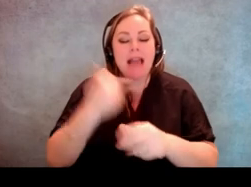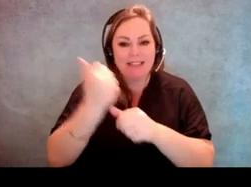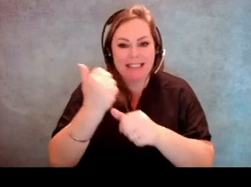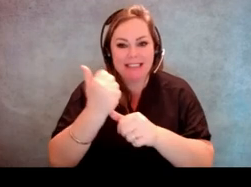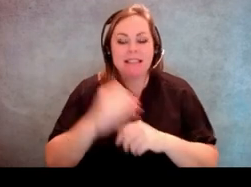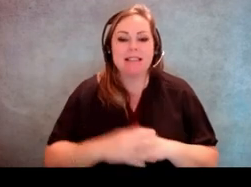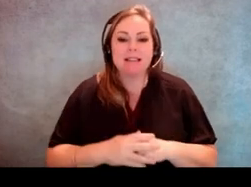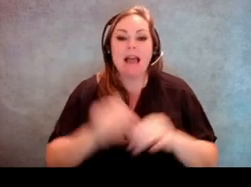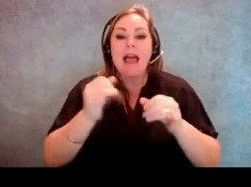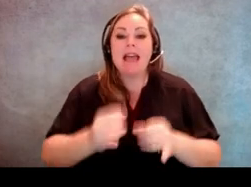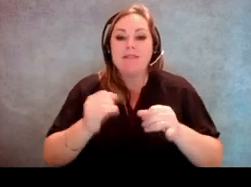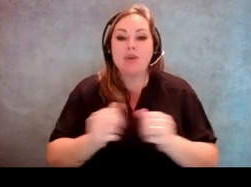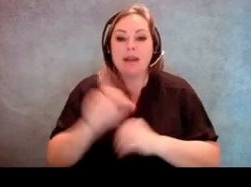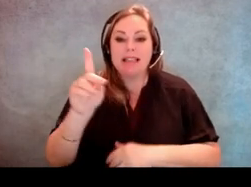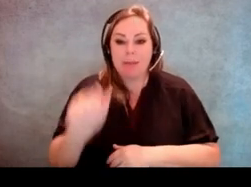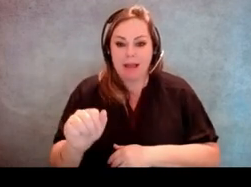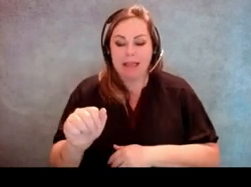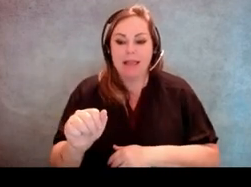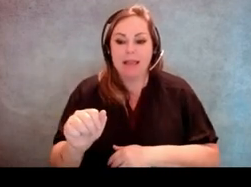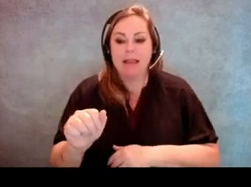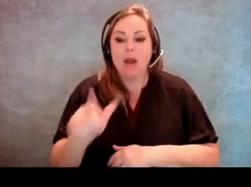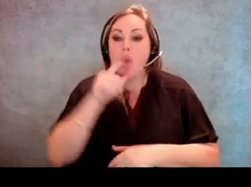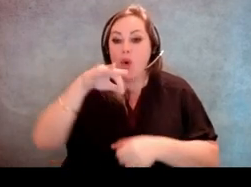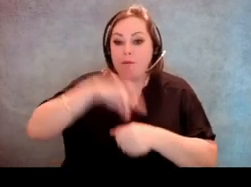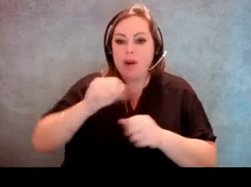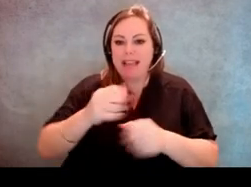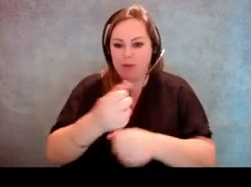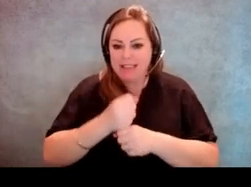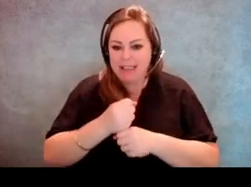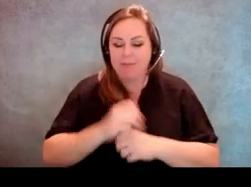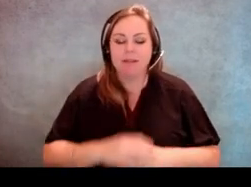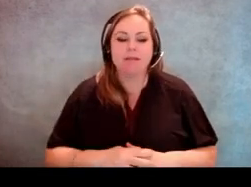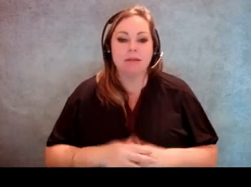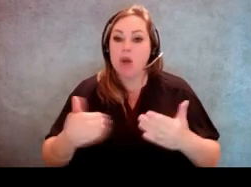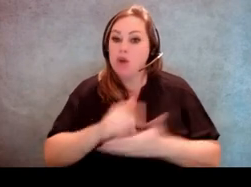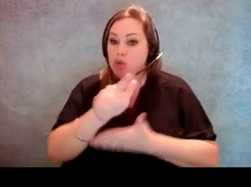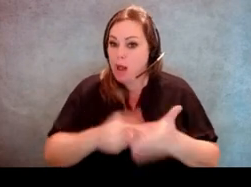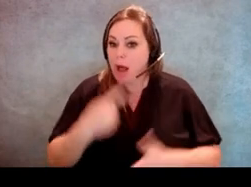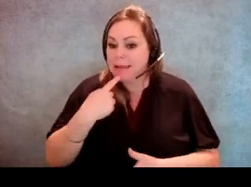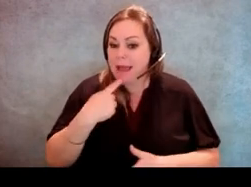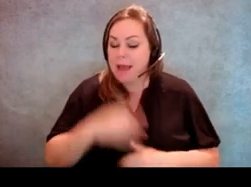that an individual with a disability whose voting can receive. And the new law said that the assistor